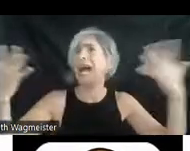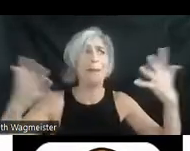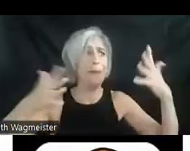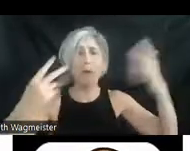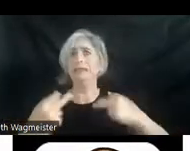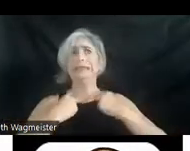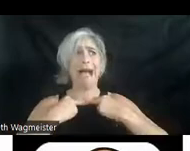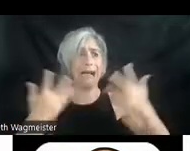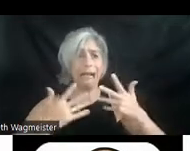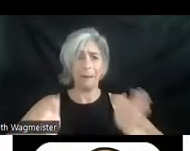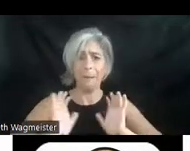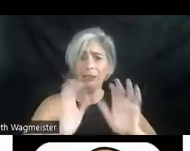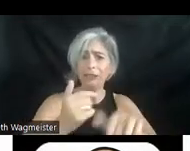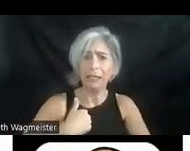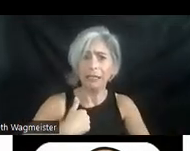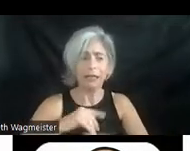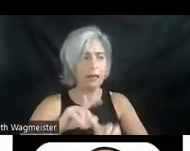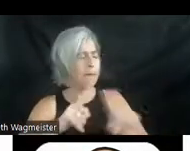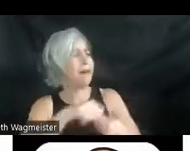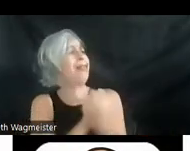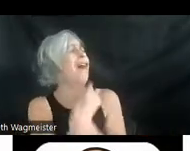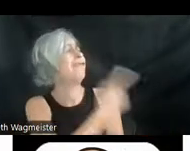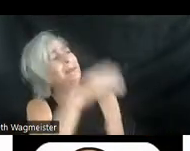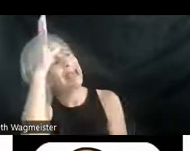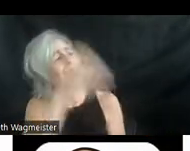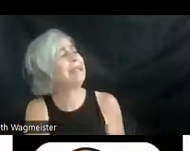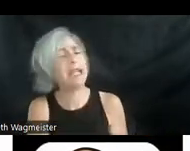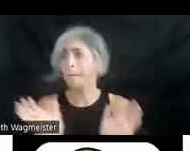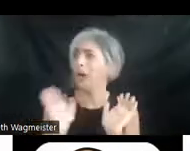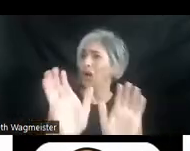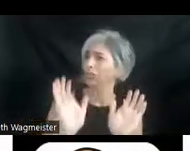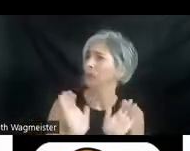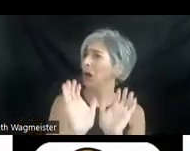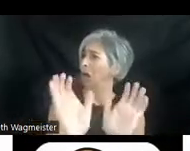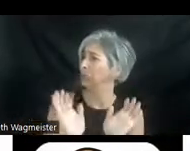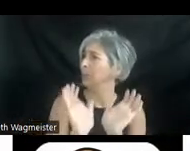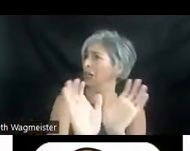What's up? >> We're stuck